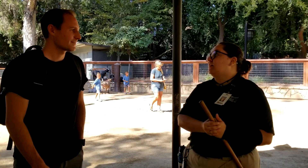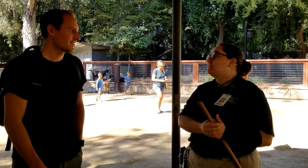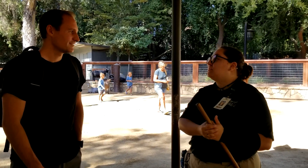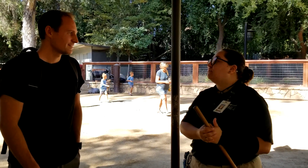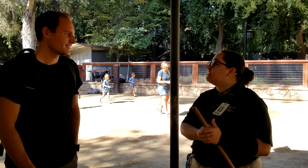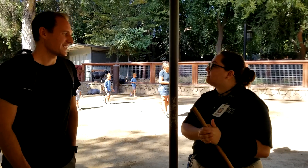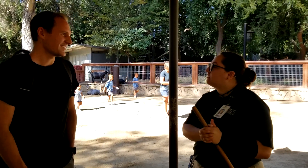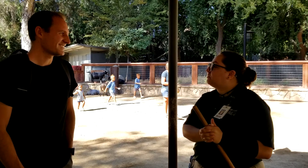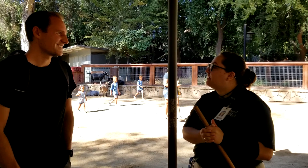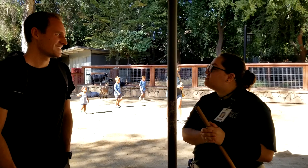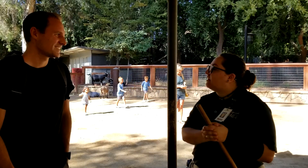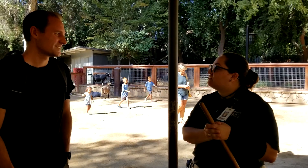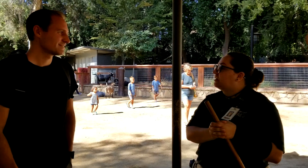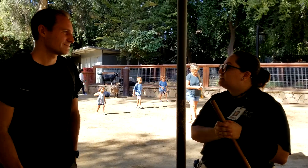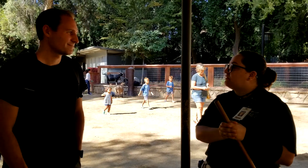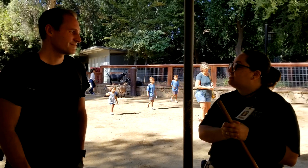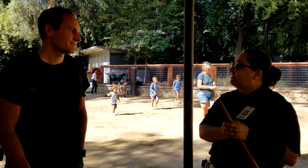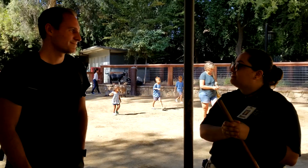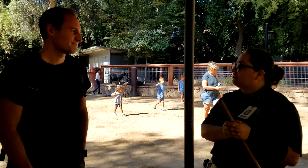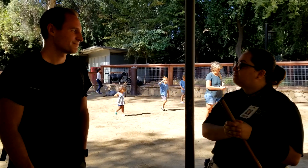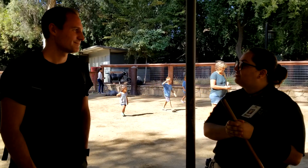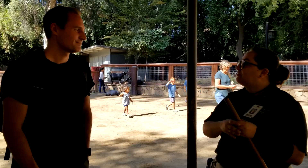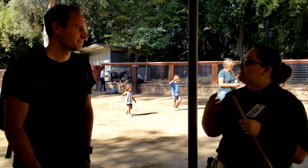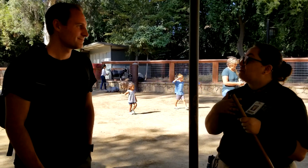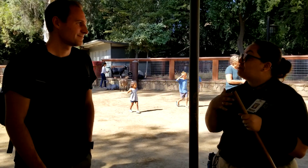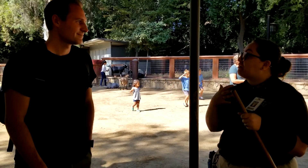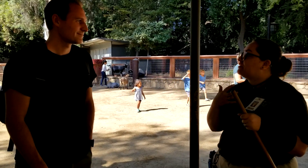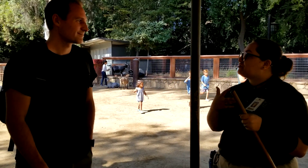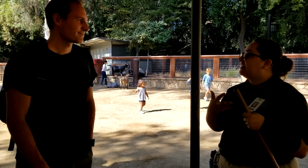Because I know it’s a little bit challenging, especially because you get so nervous trying